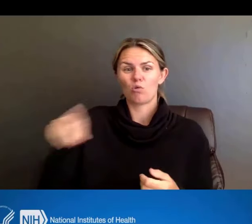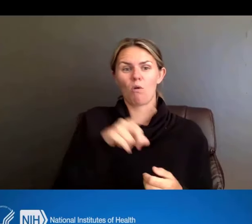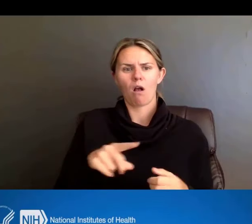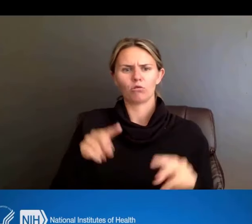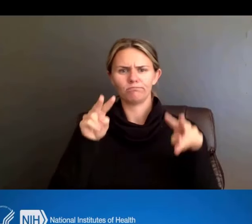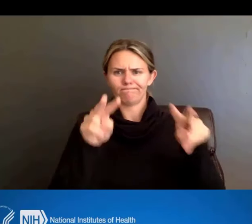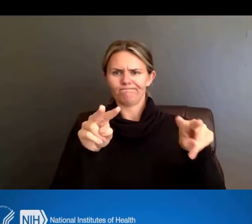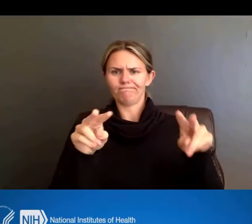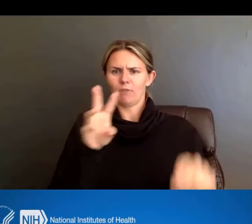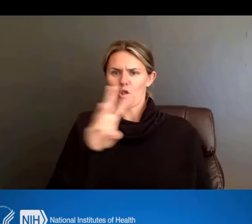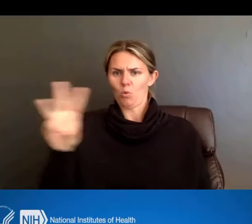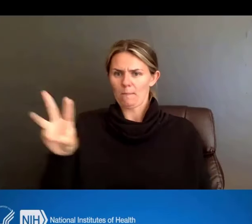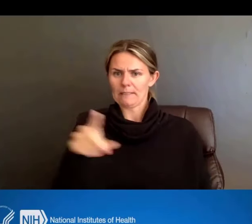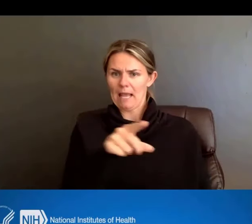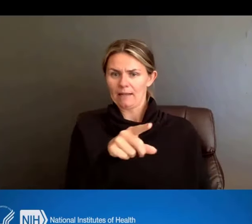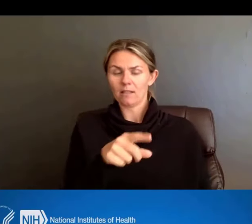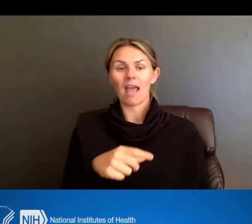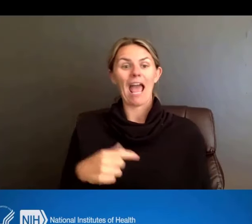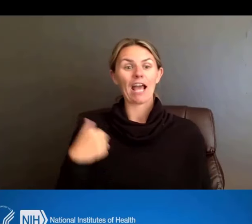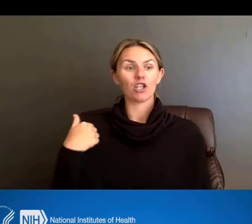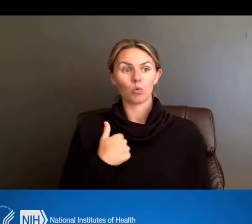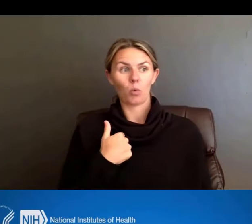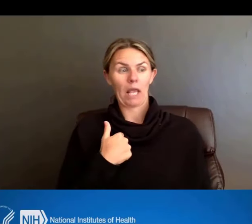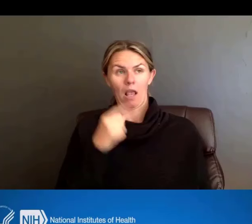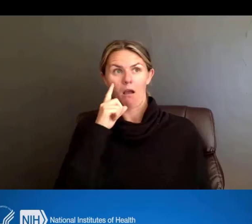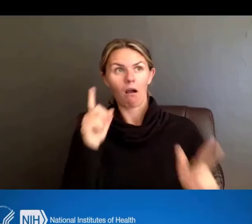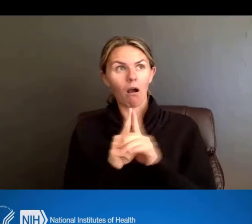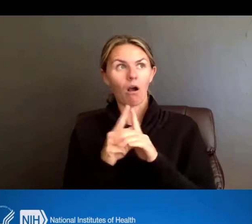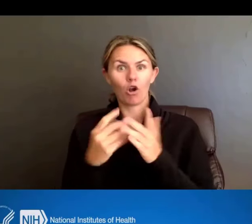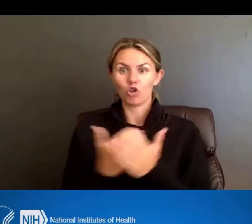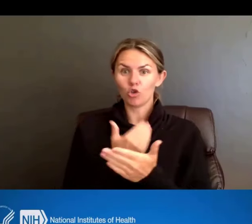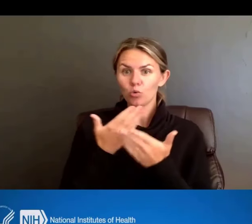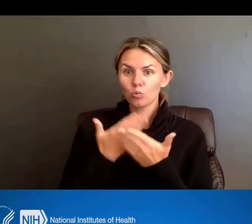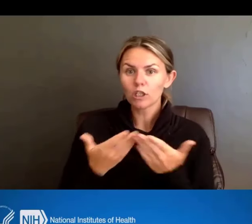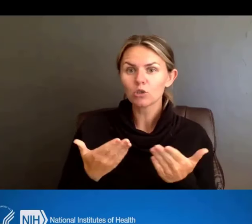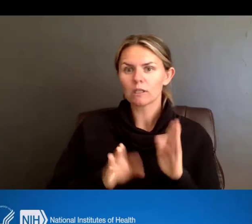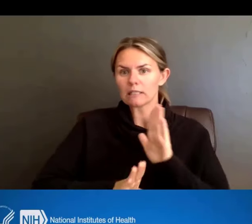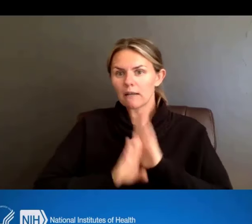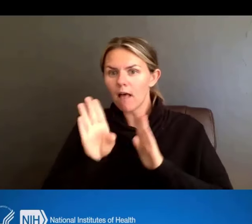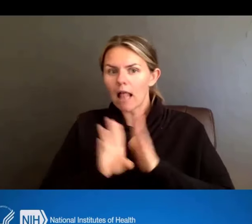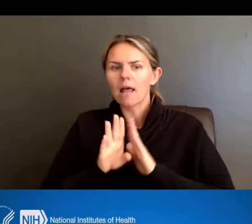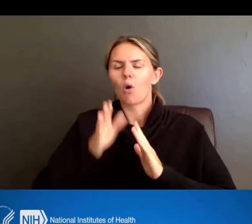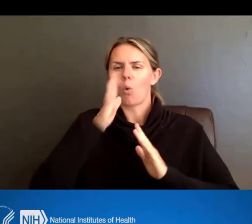we'll make sure to update this training page, or this web page so that you receive the latest